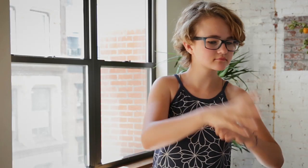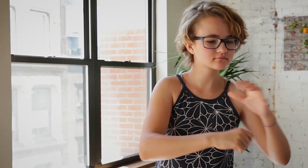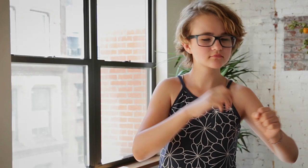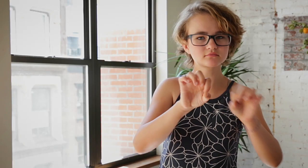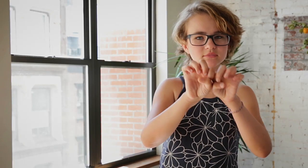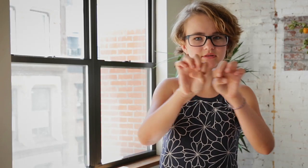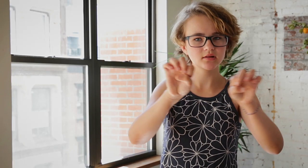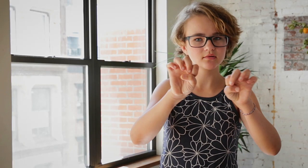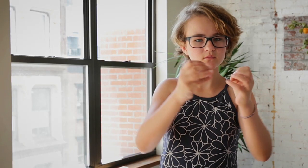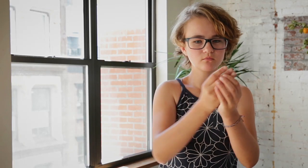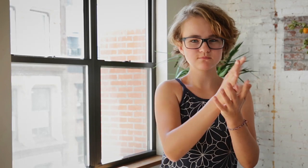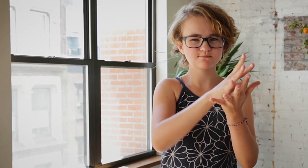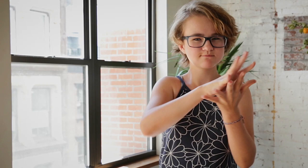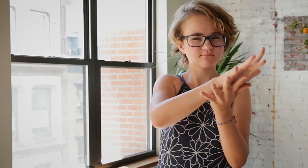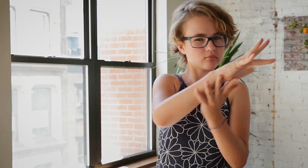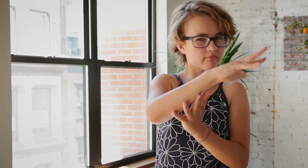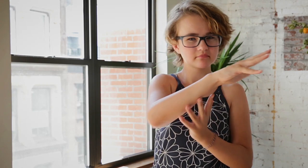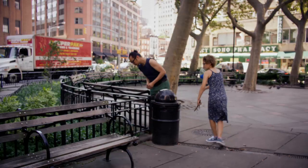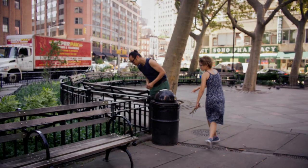We took some branches off the ground.